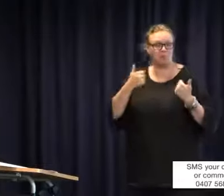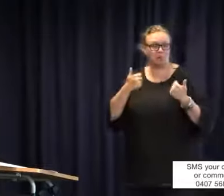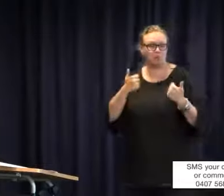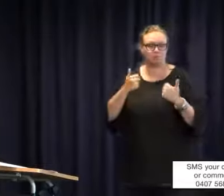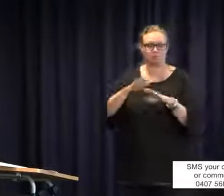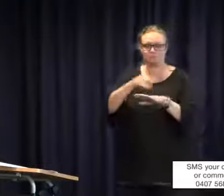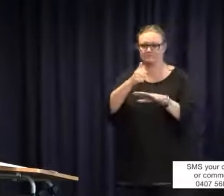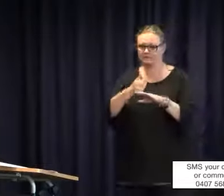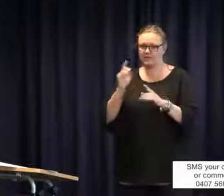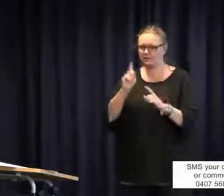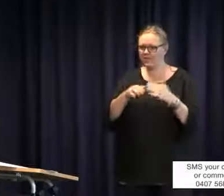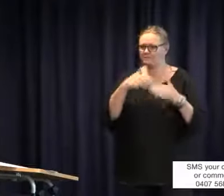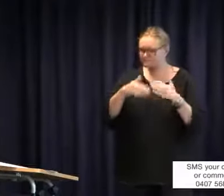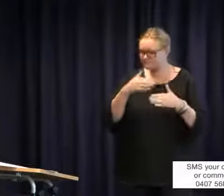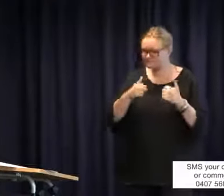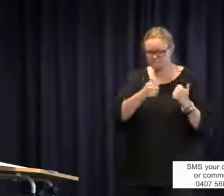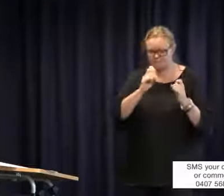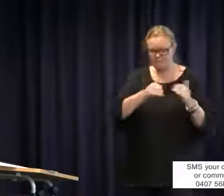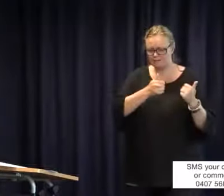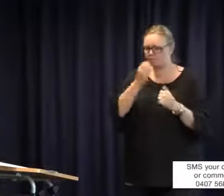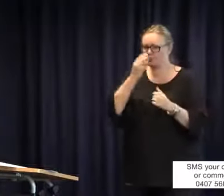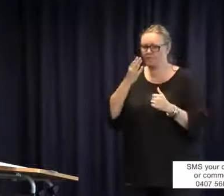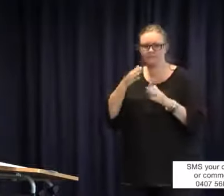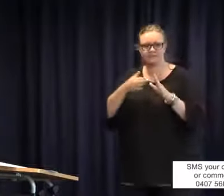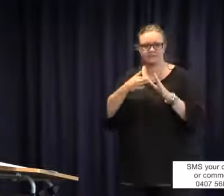number of deaf students there and I thought it would be a good option for her to be there.